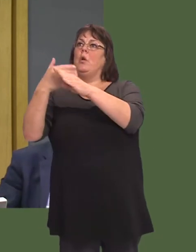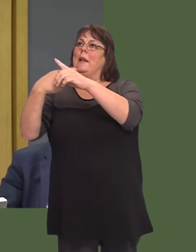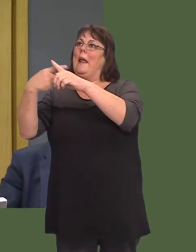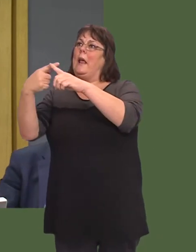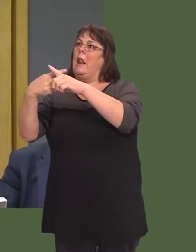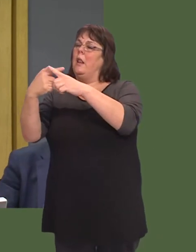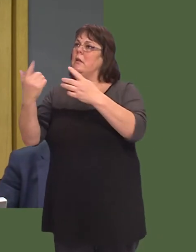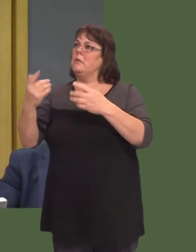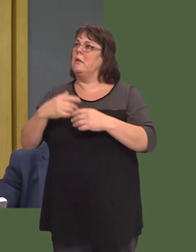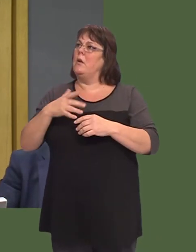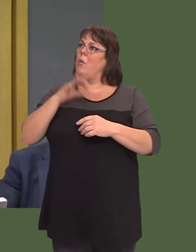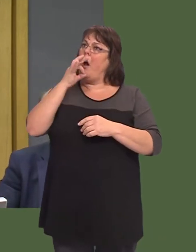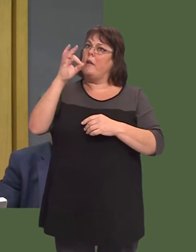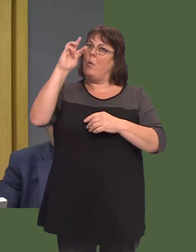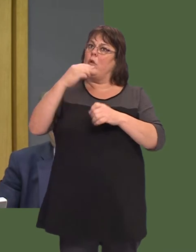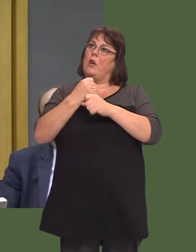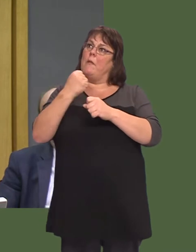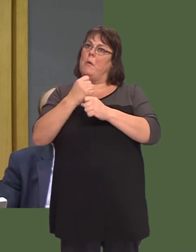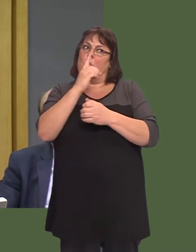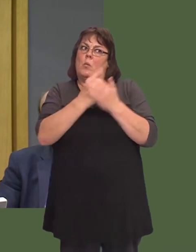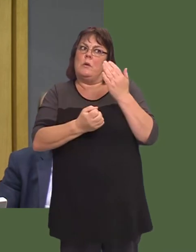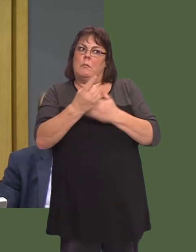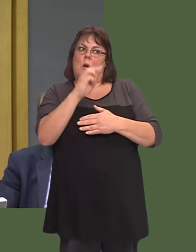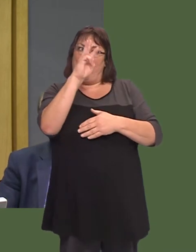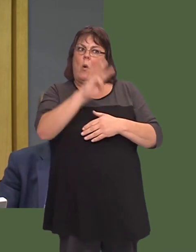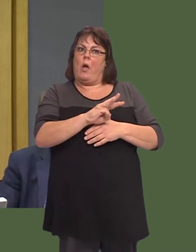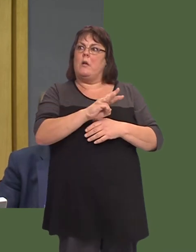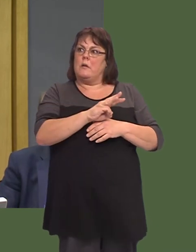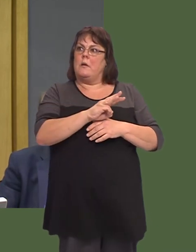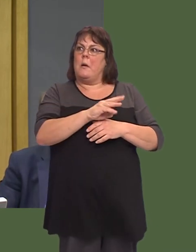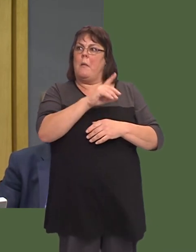for urgent action from the Welsh Government because the situation is putting them at a